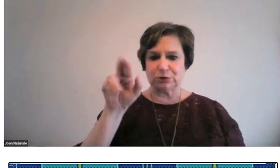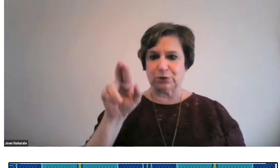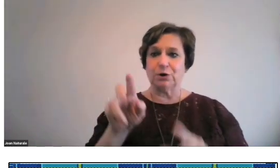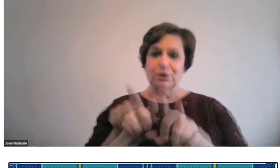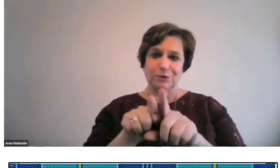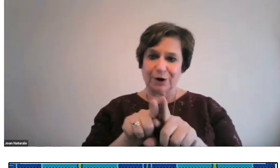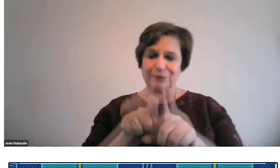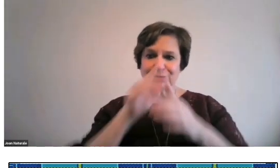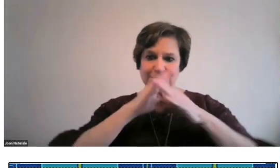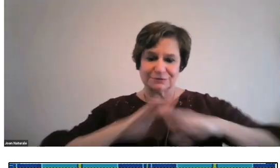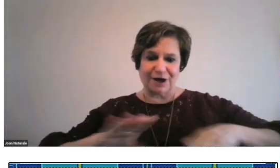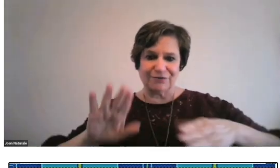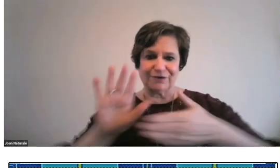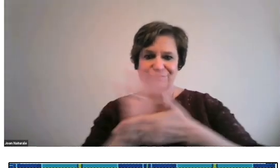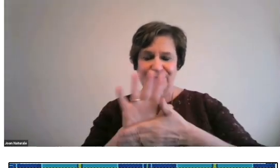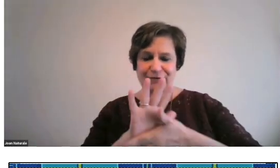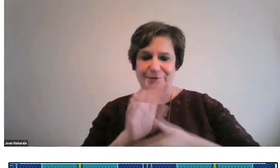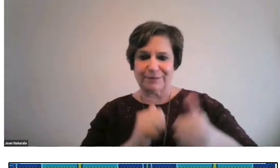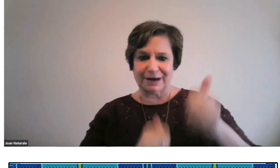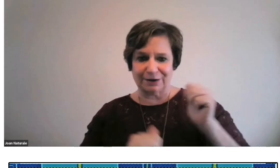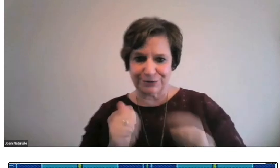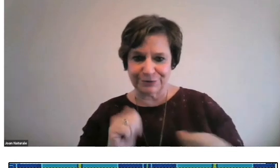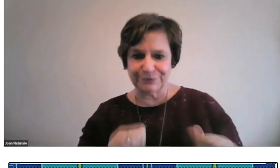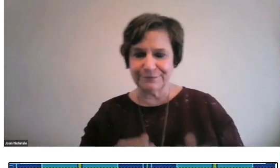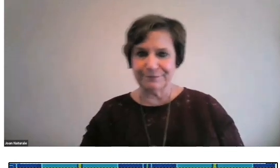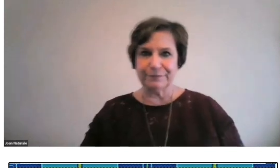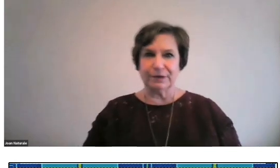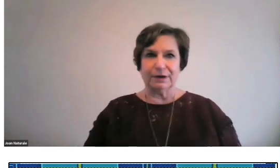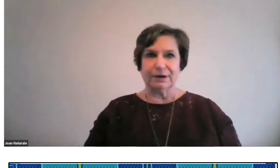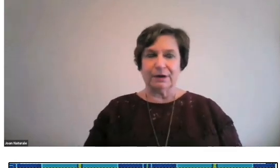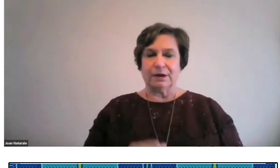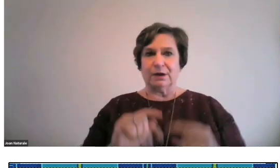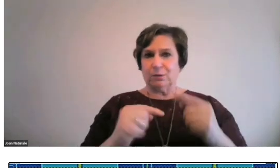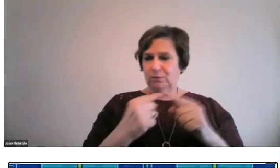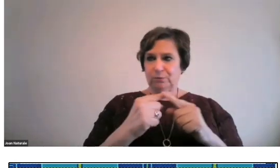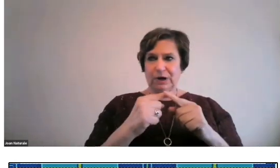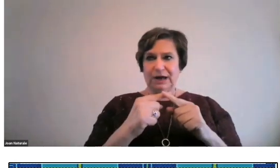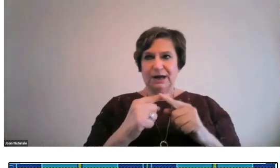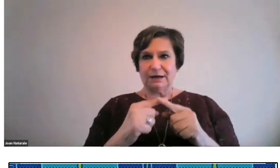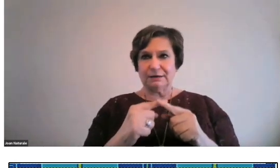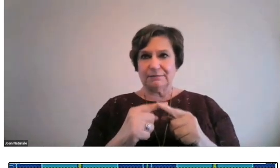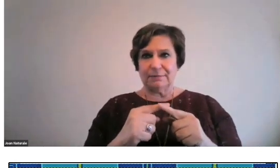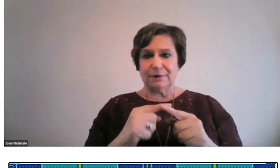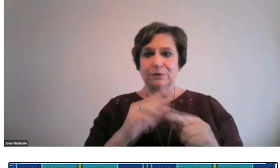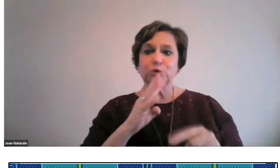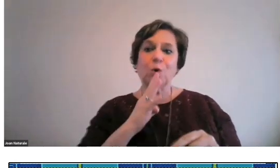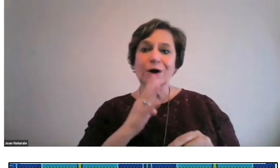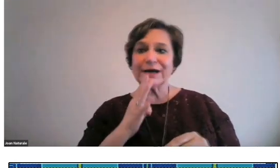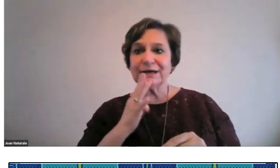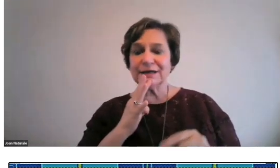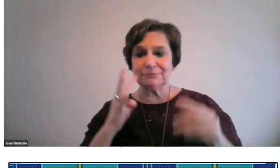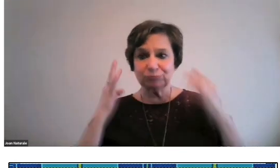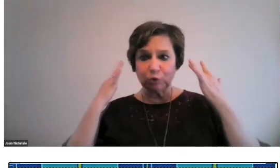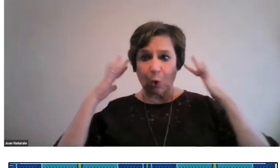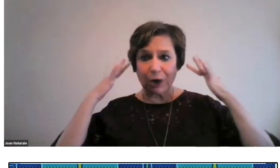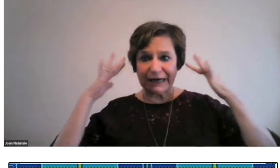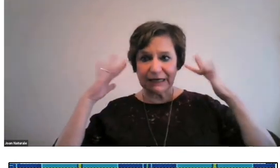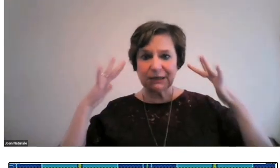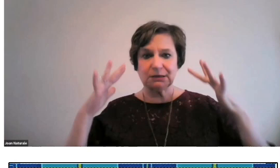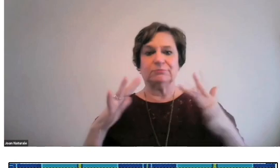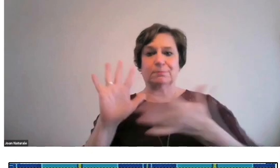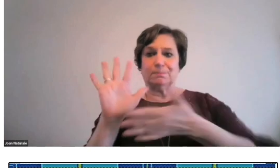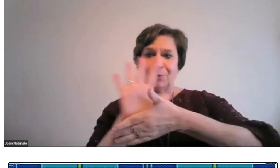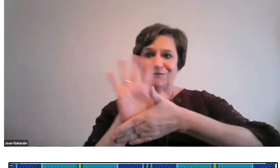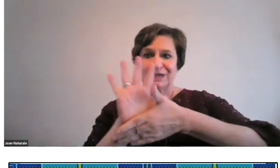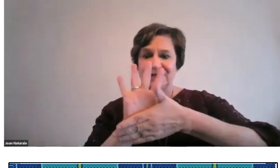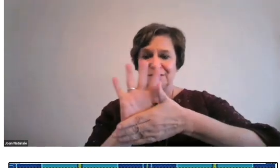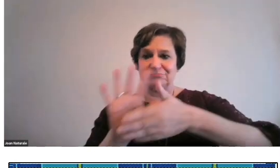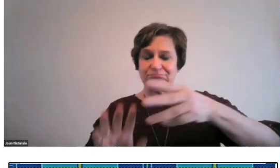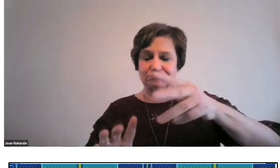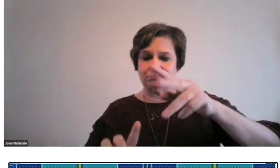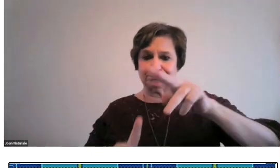And his cousin Cesar, he was also a famous silent film actor.